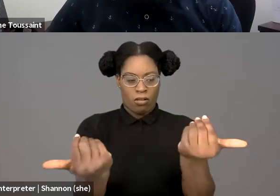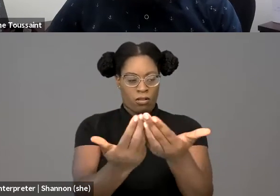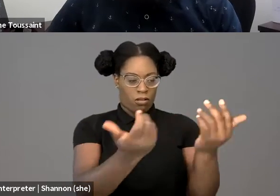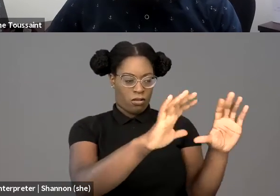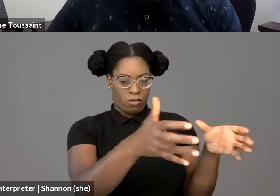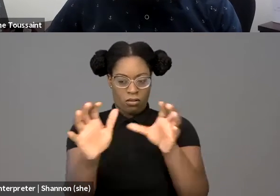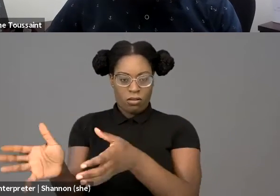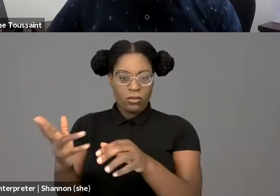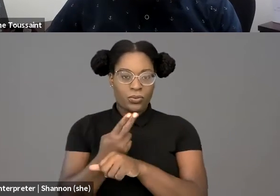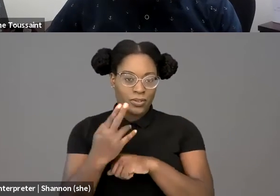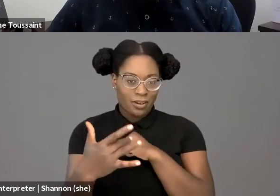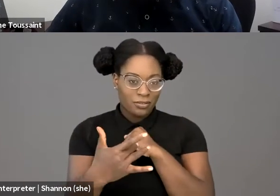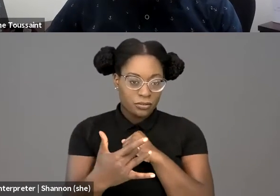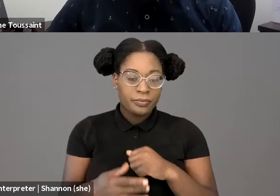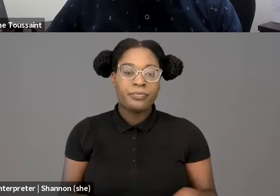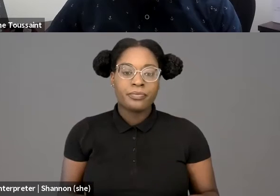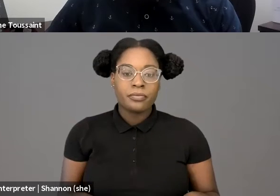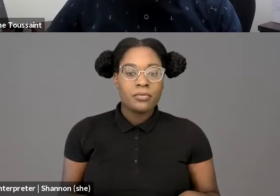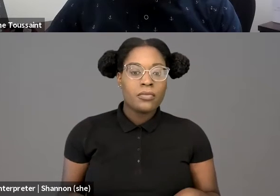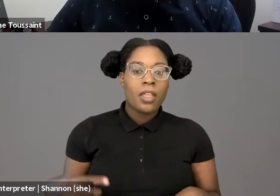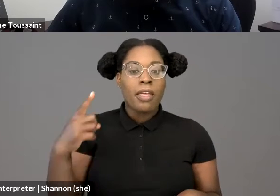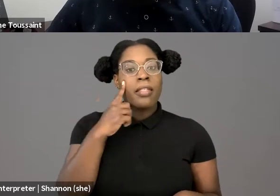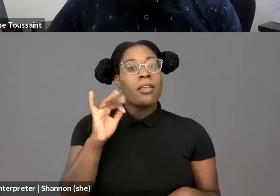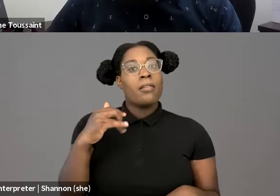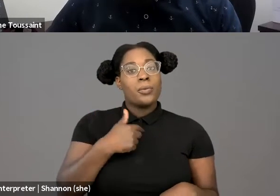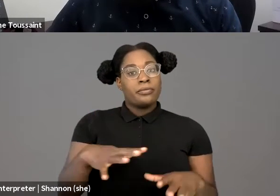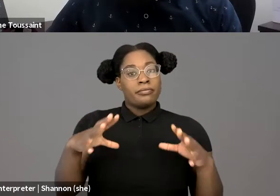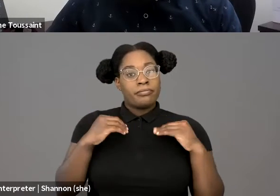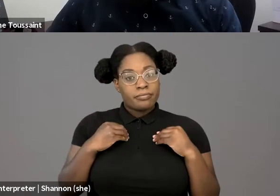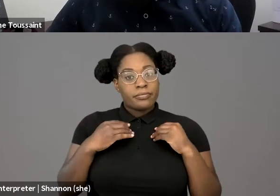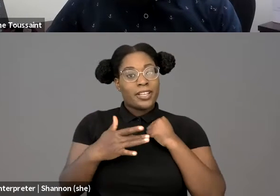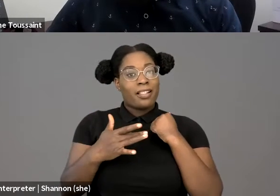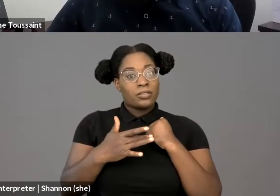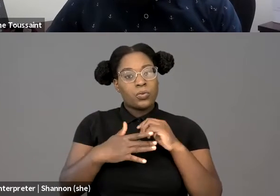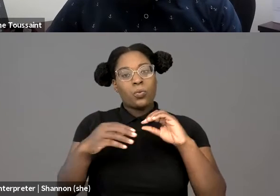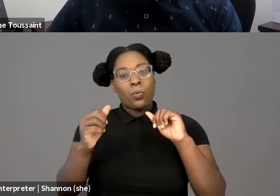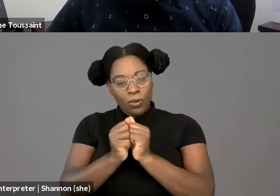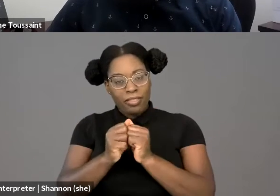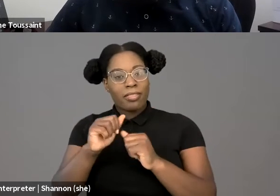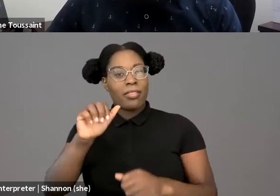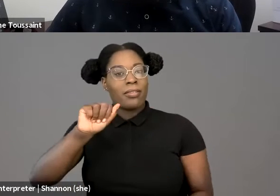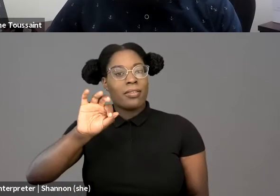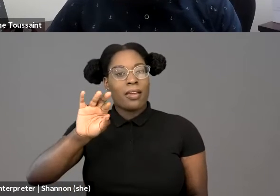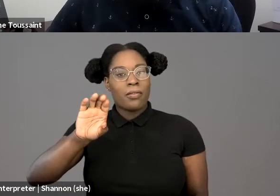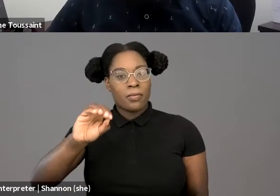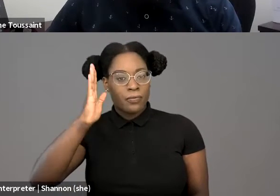in a future informed by Afrofuturism and critical race theory. These technologies that I'm referring to